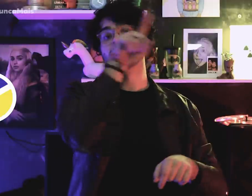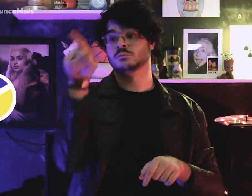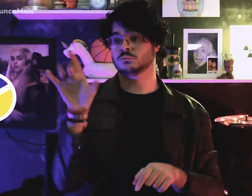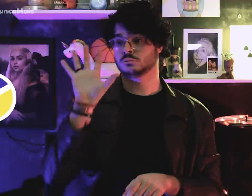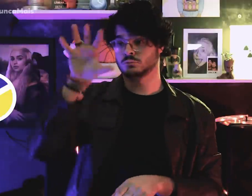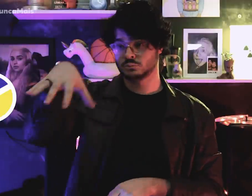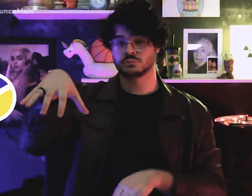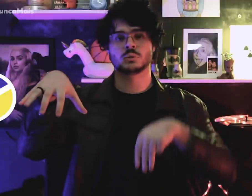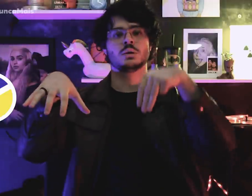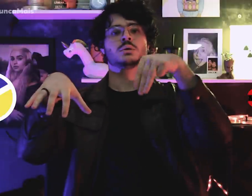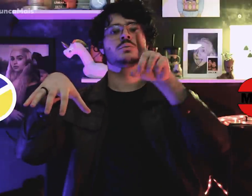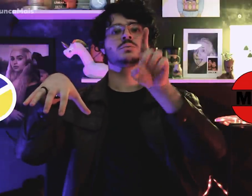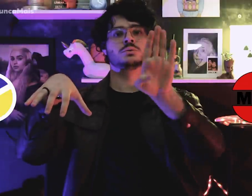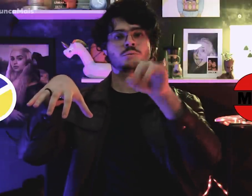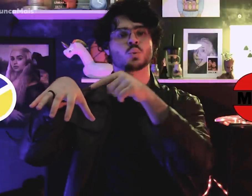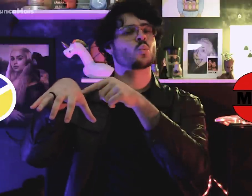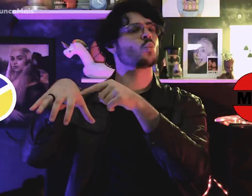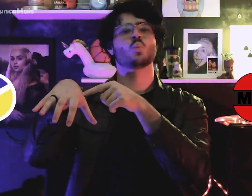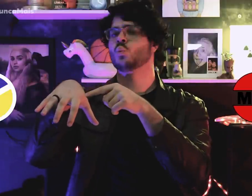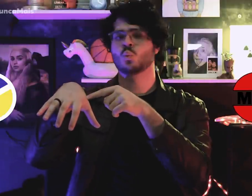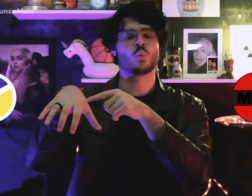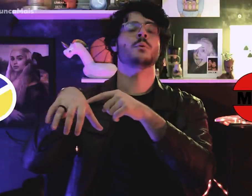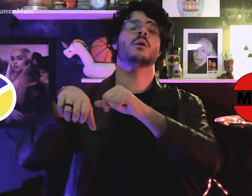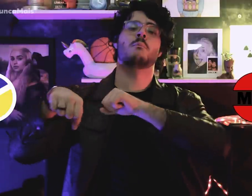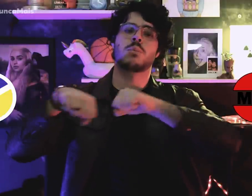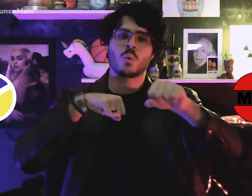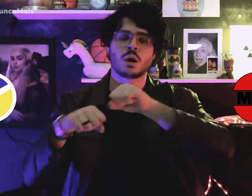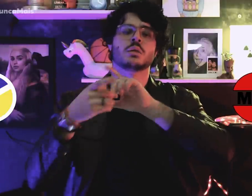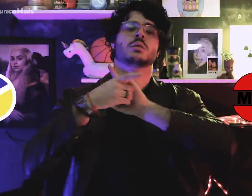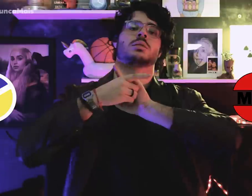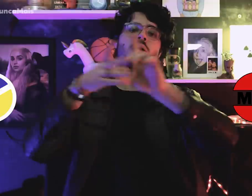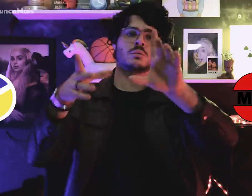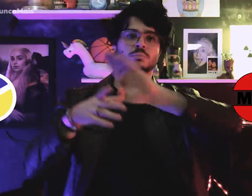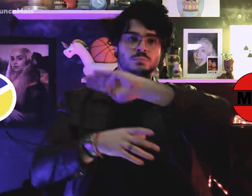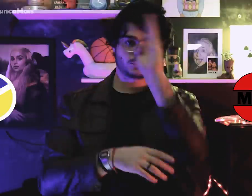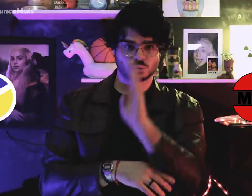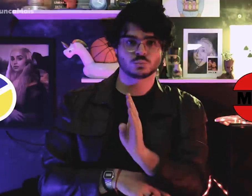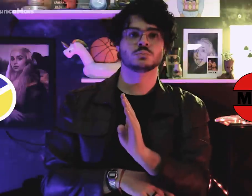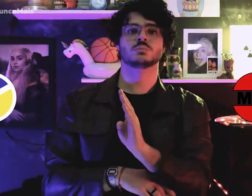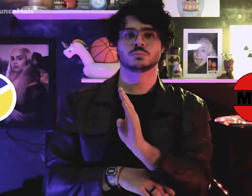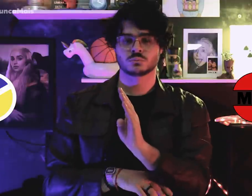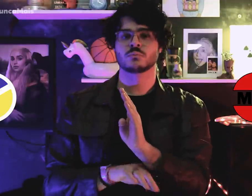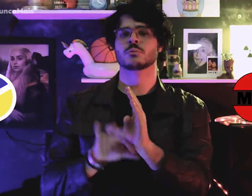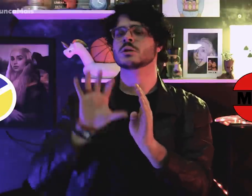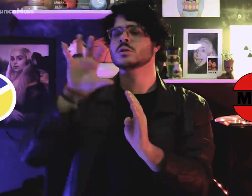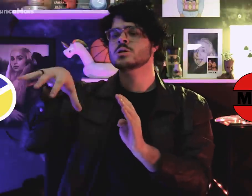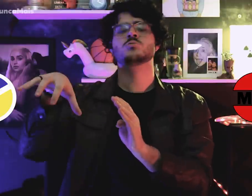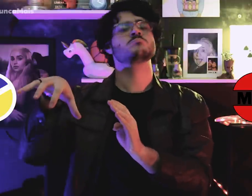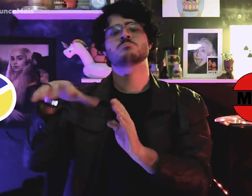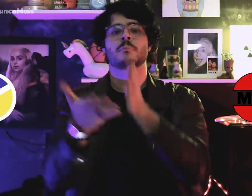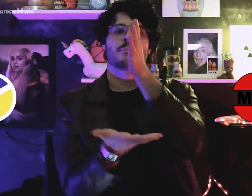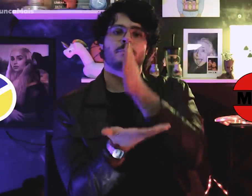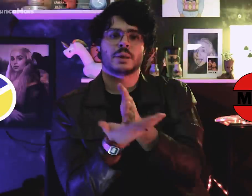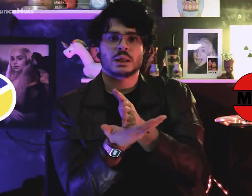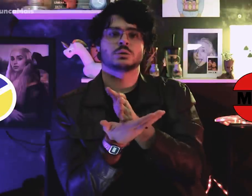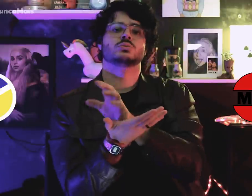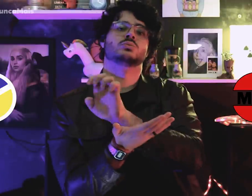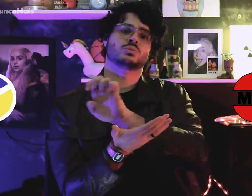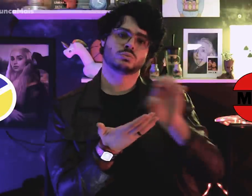Brazilian Democratic Movement (MDB), center-left,